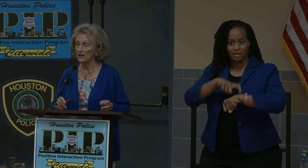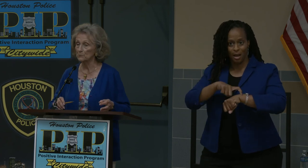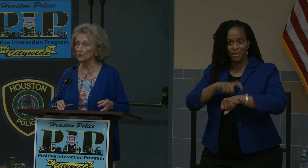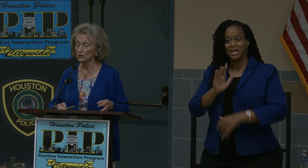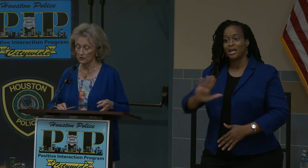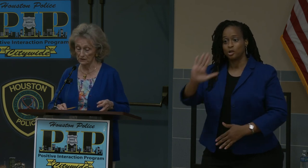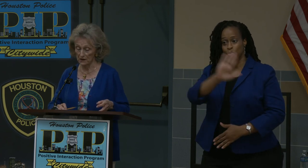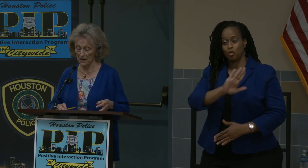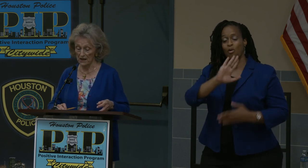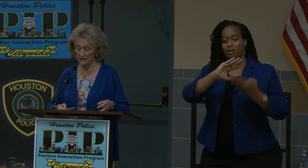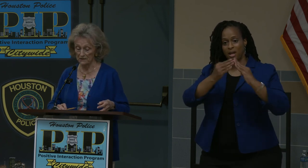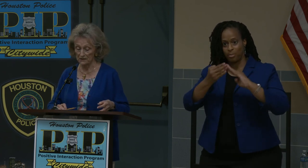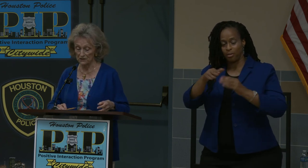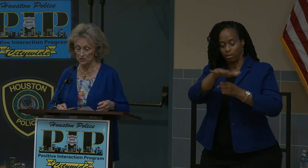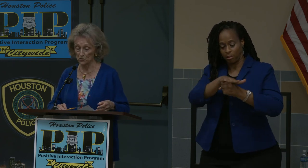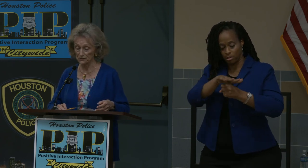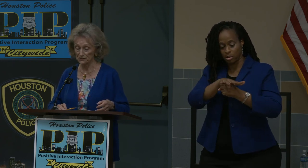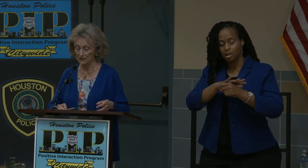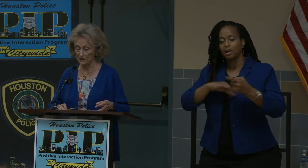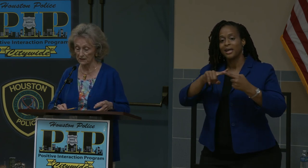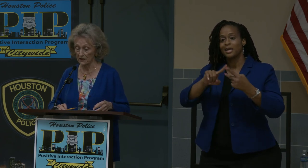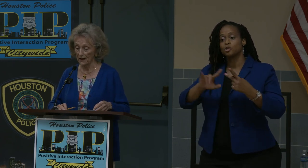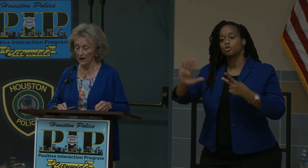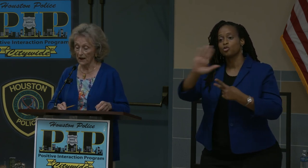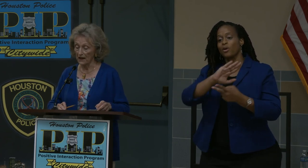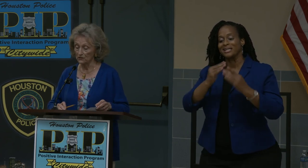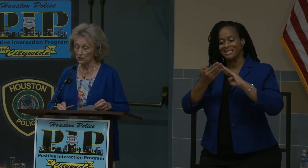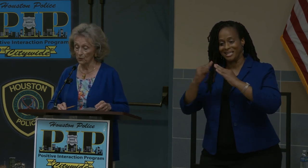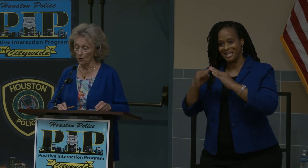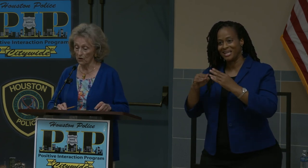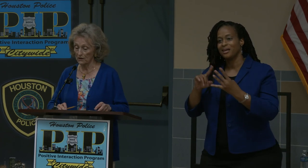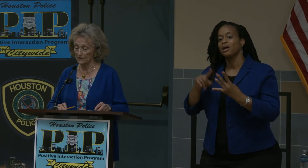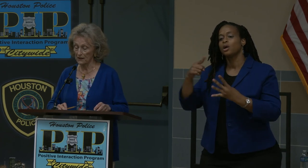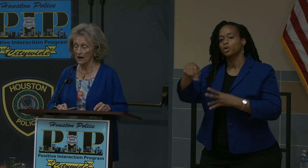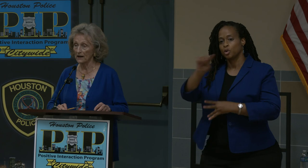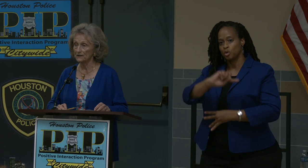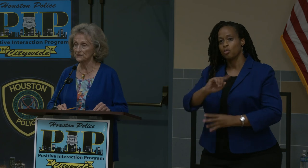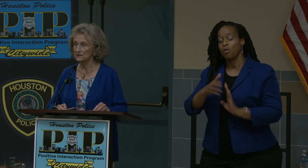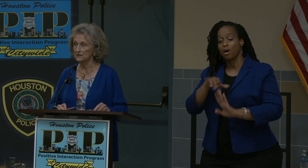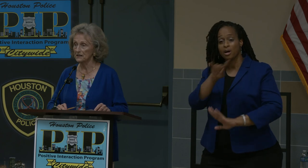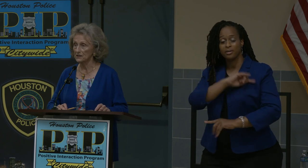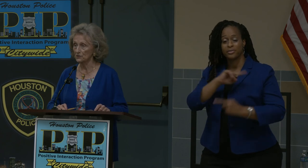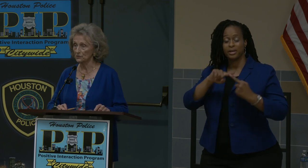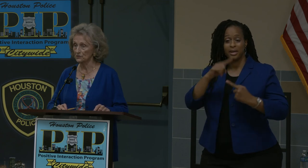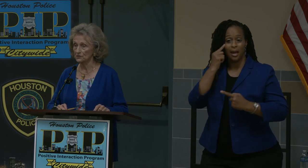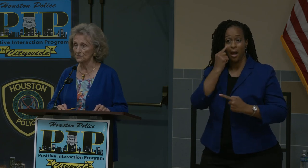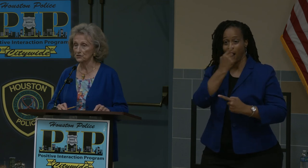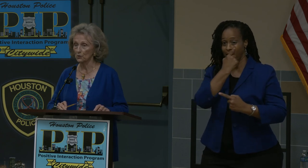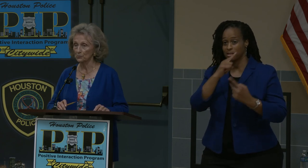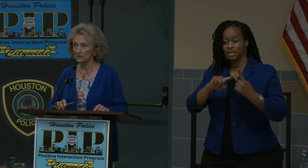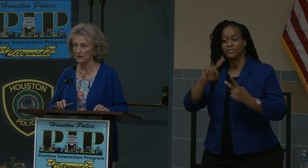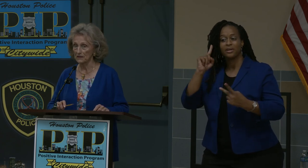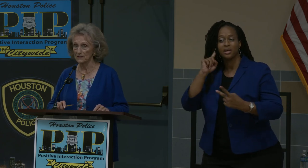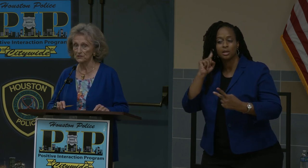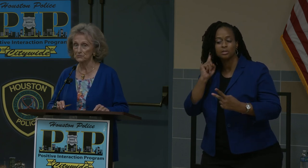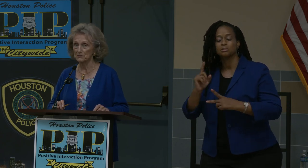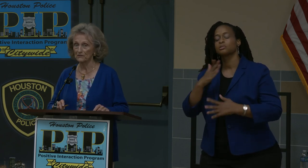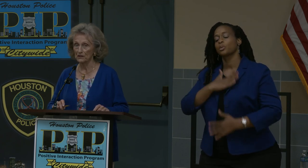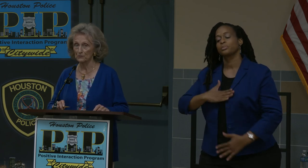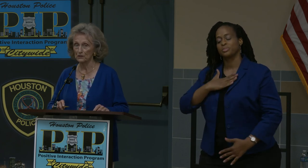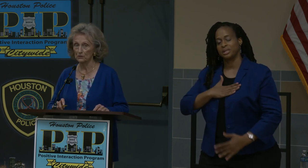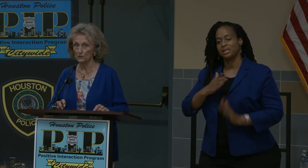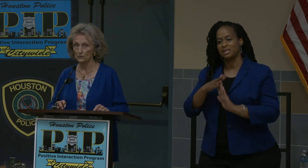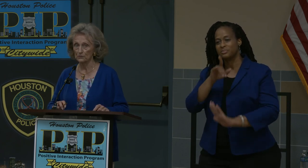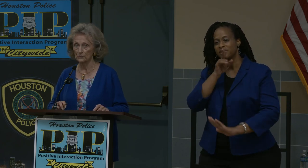neighborhood and it is your city and you are the eyes and ears so please be very alert you